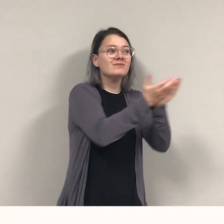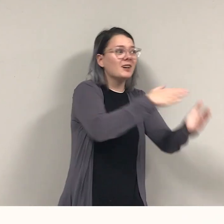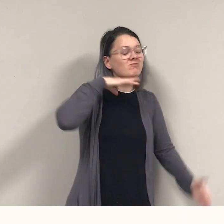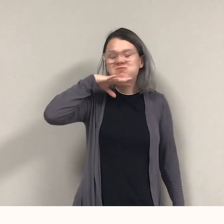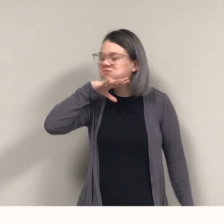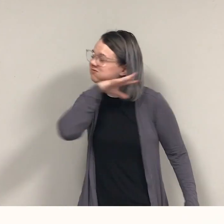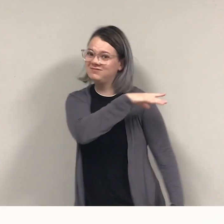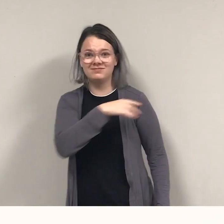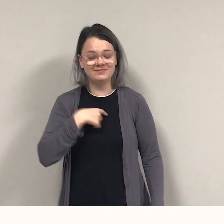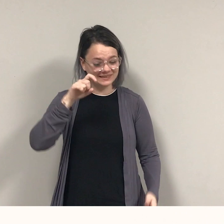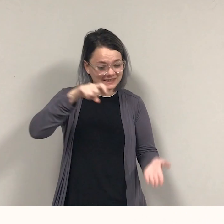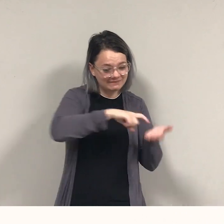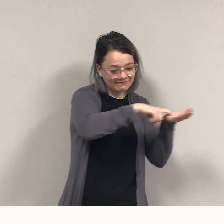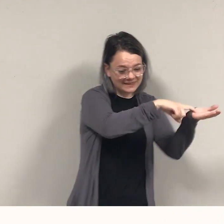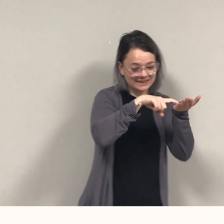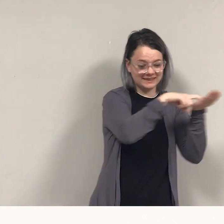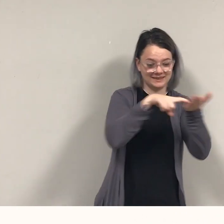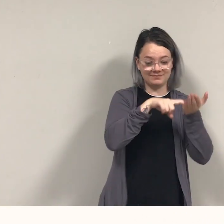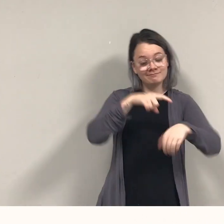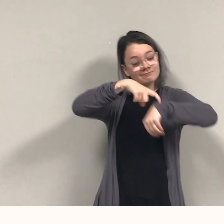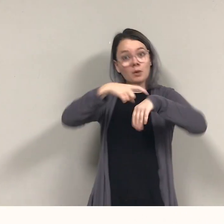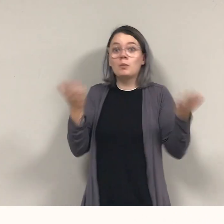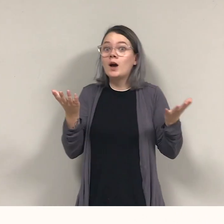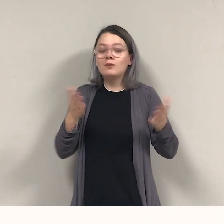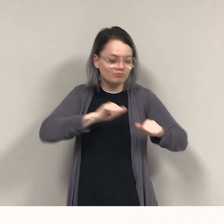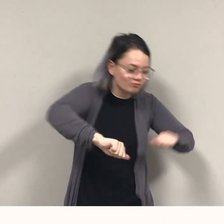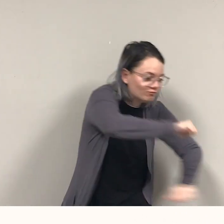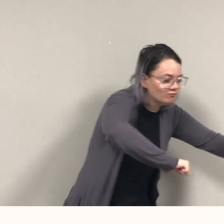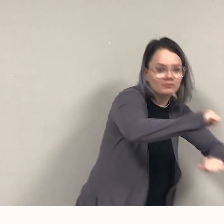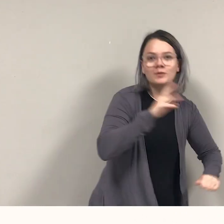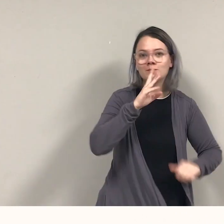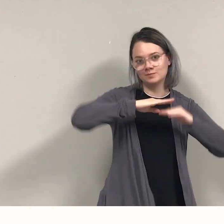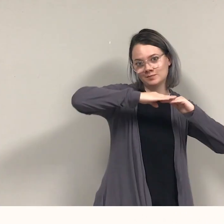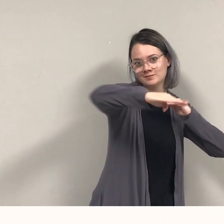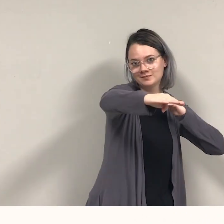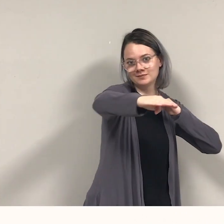Time for me to scrub the deck!" The very second Pirate's done,